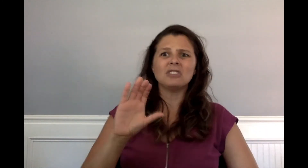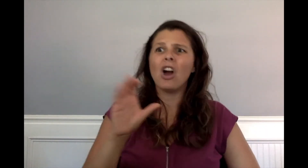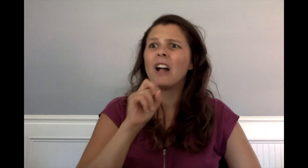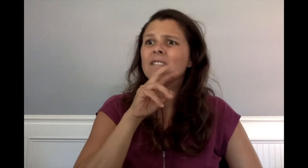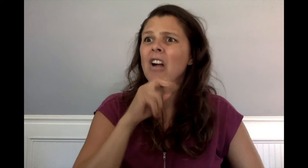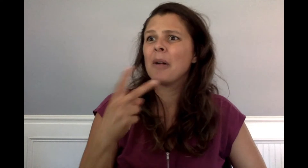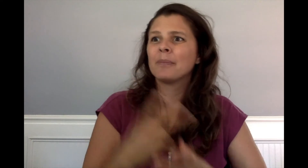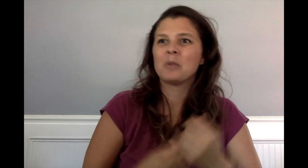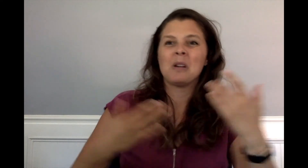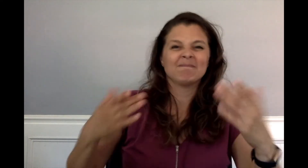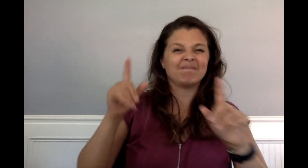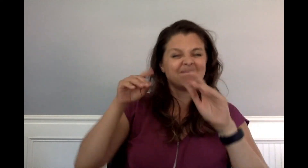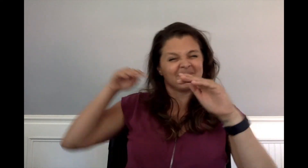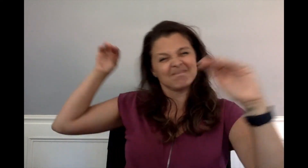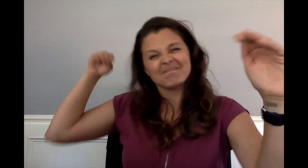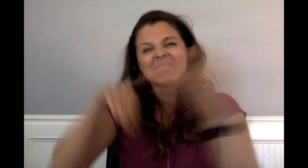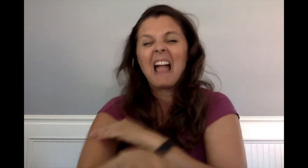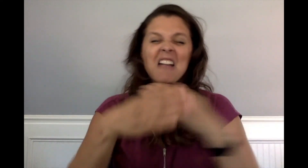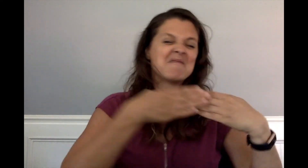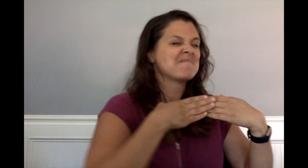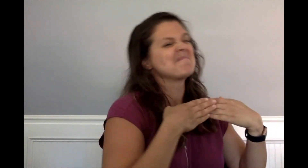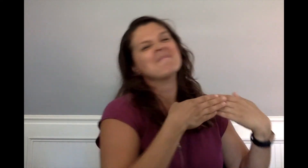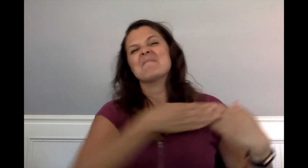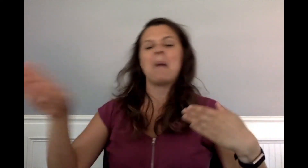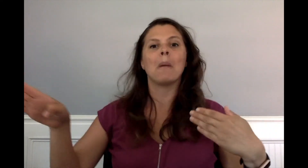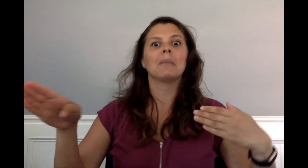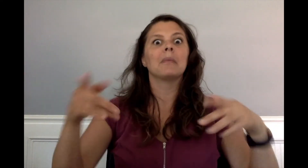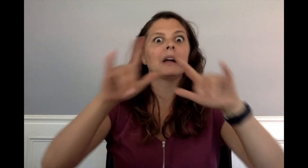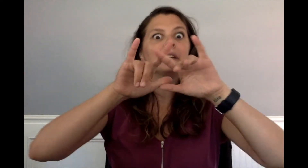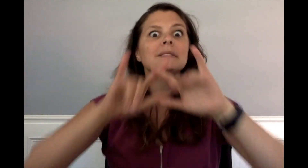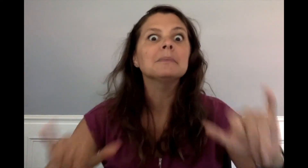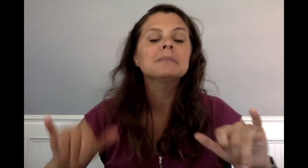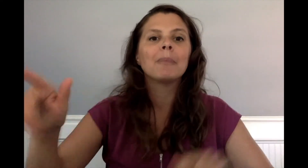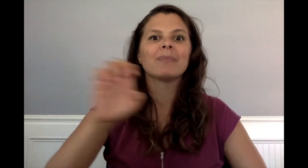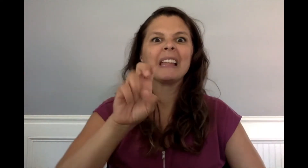Charlie and Frog flung open the front door just as